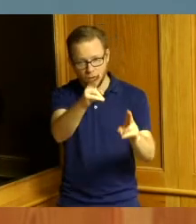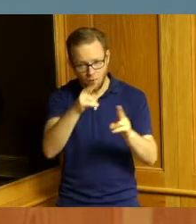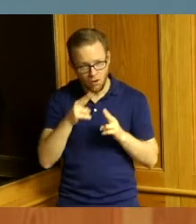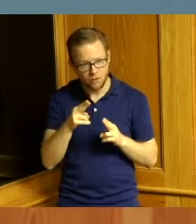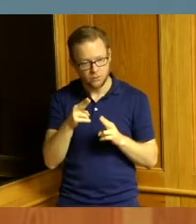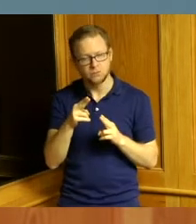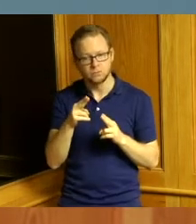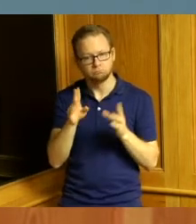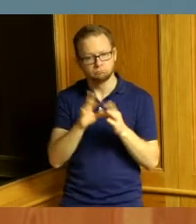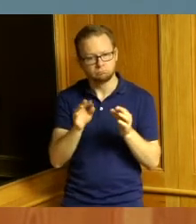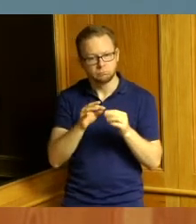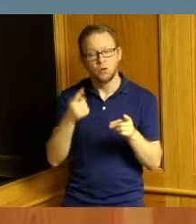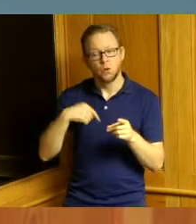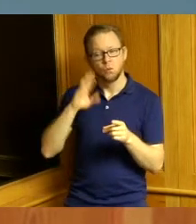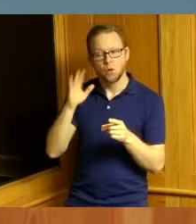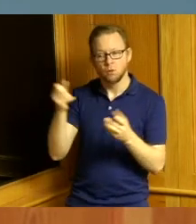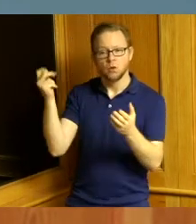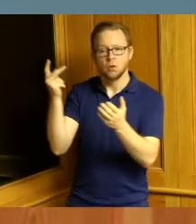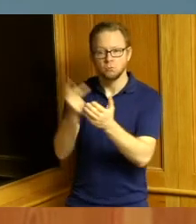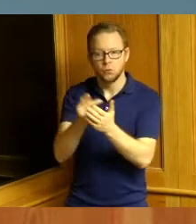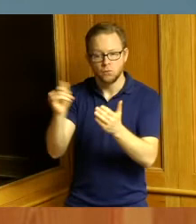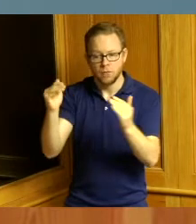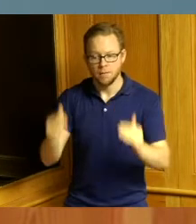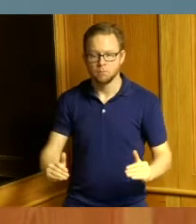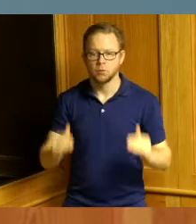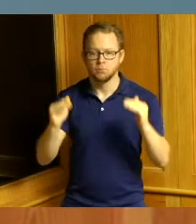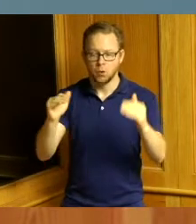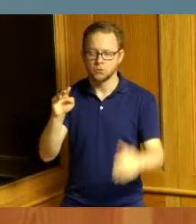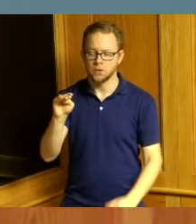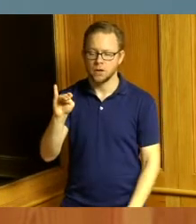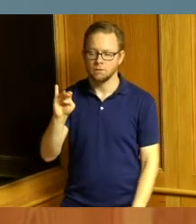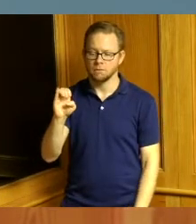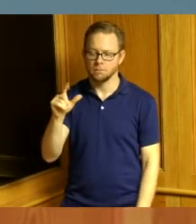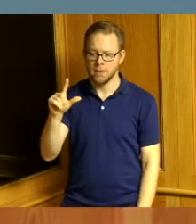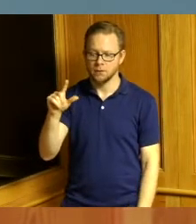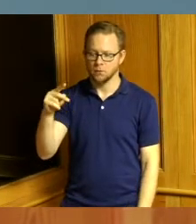we will approve the promotion of Michael Patton as Director of Hamilton County Job and Family